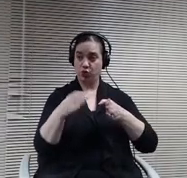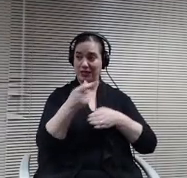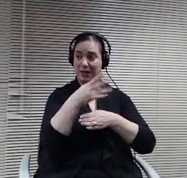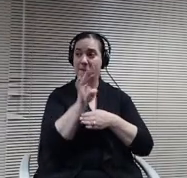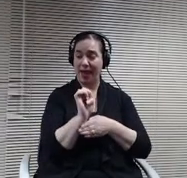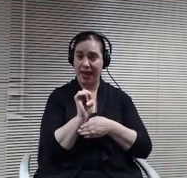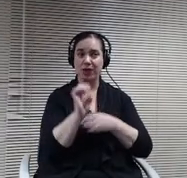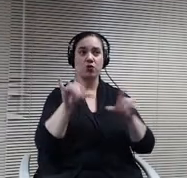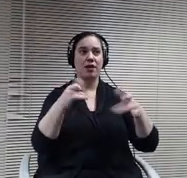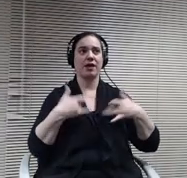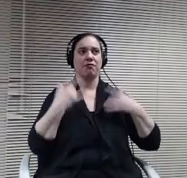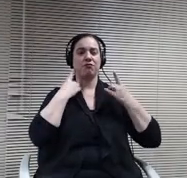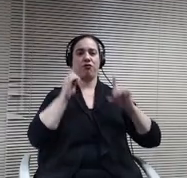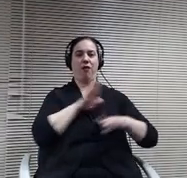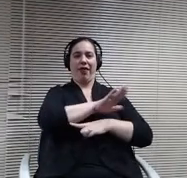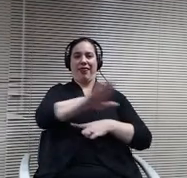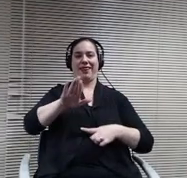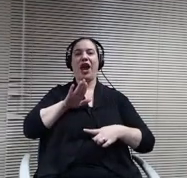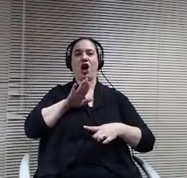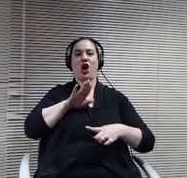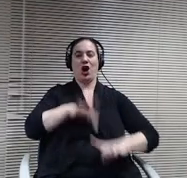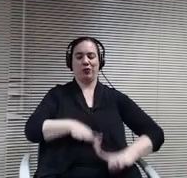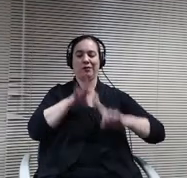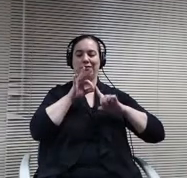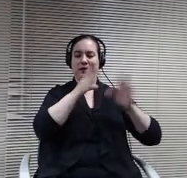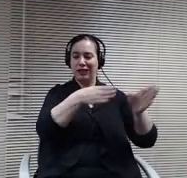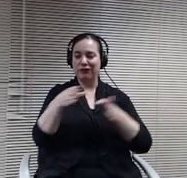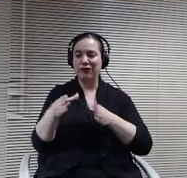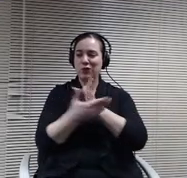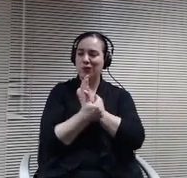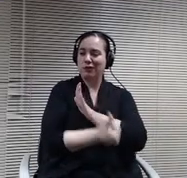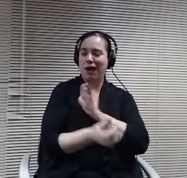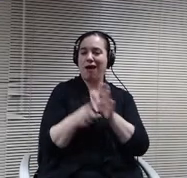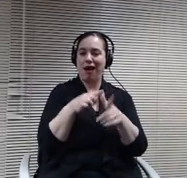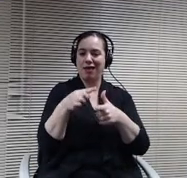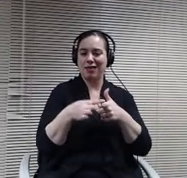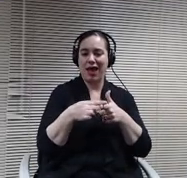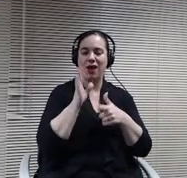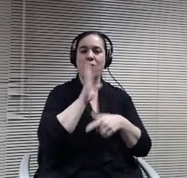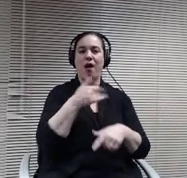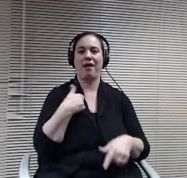unique and individual skills, and then there will be spaces for collaboration, eating together, cooking together